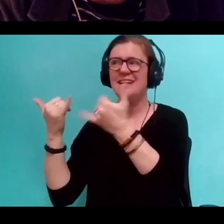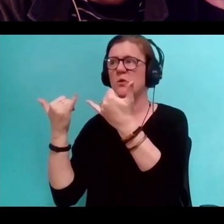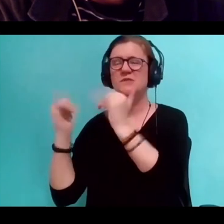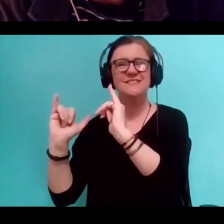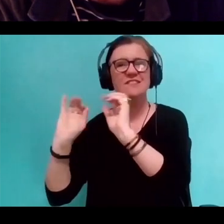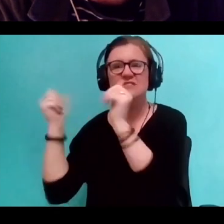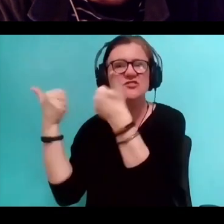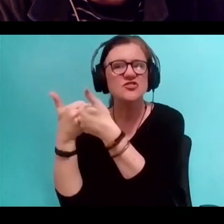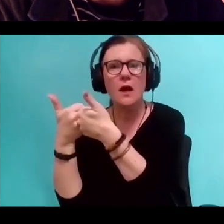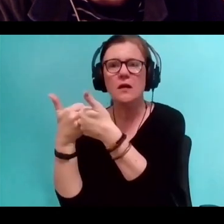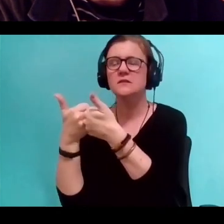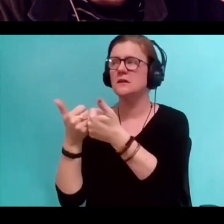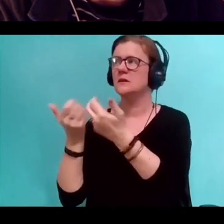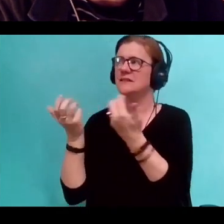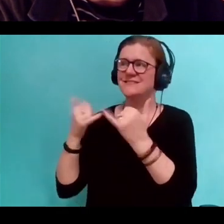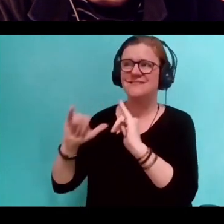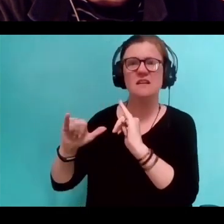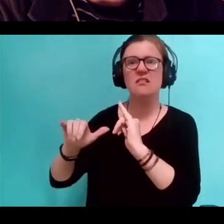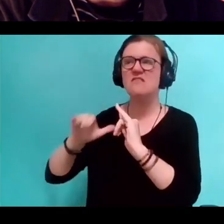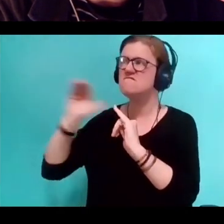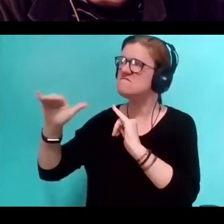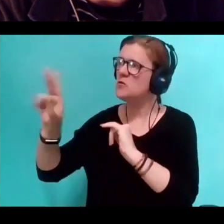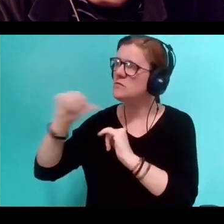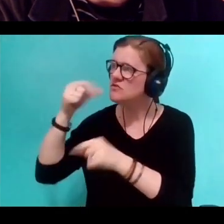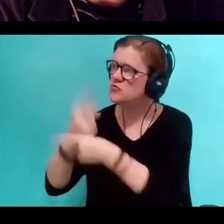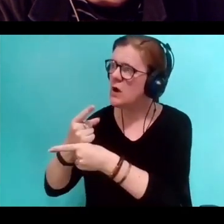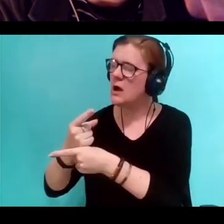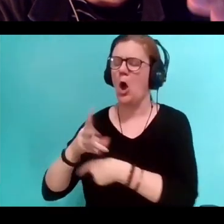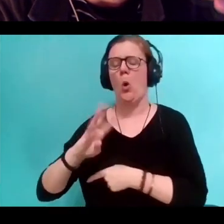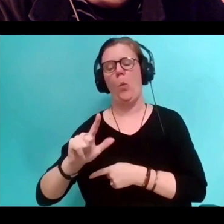They'll still be accused overtly or covertly